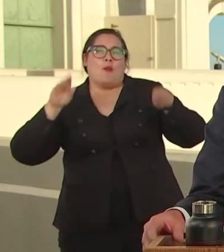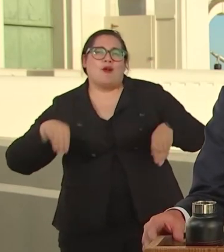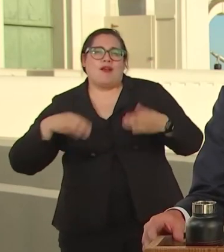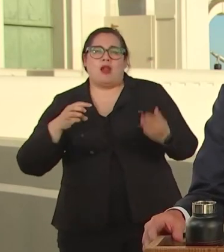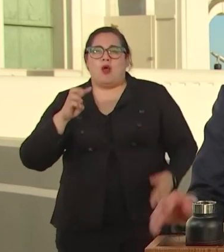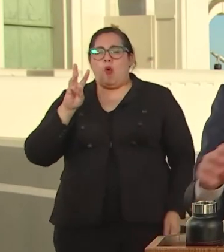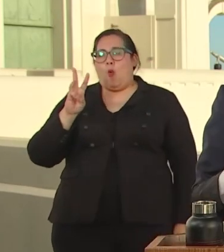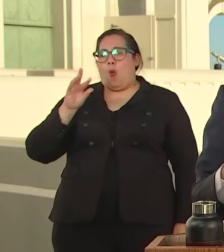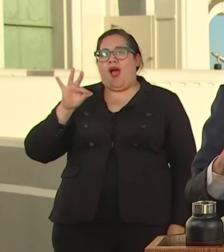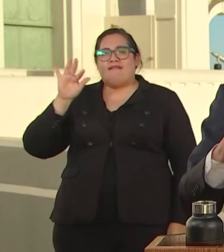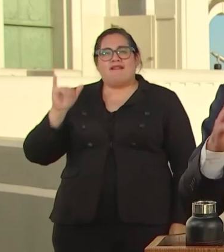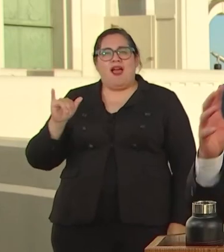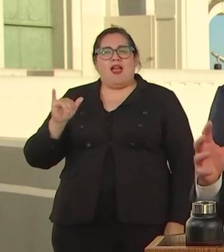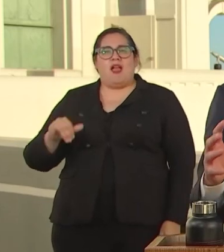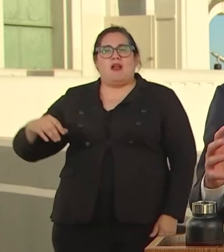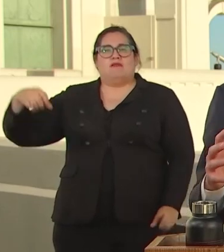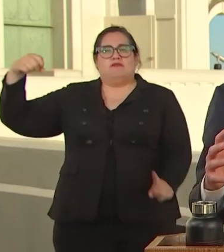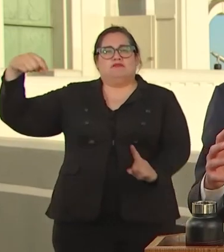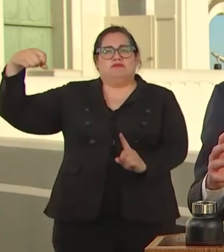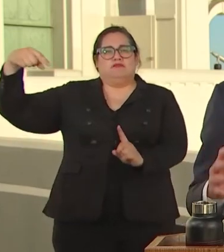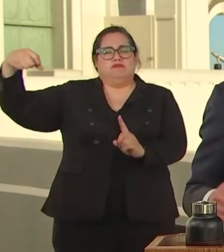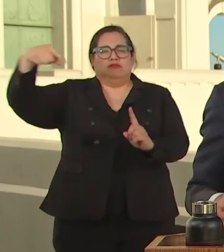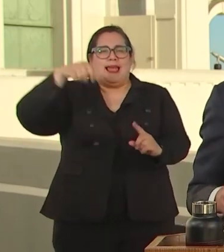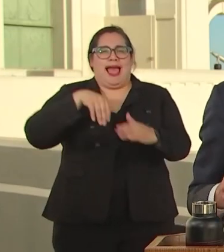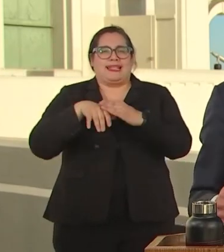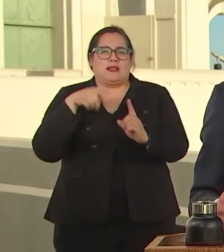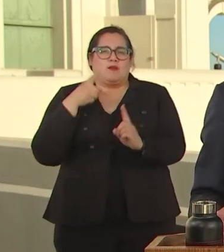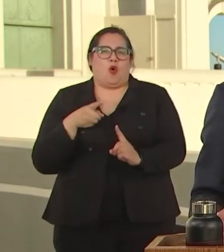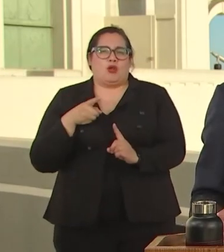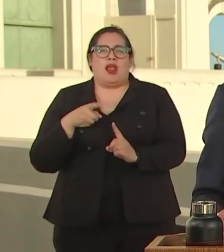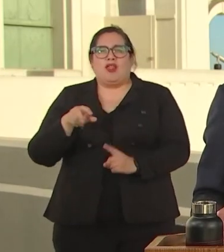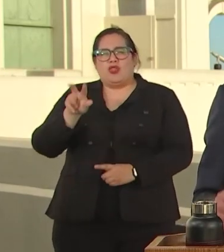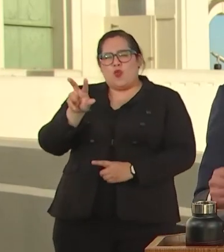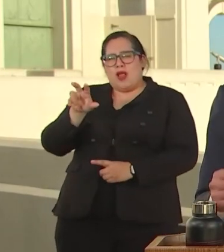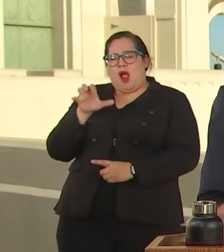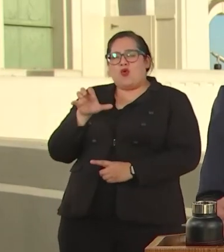POINTS IN 300 NEIGHBORHOODS, ALLOWING ENTIRE NIEBDS HAVE FAST CONNECTIONS.